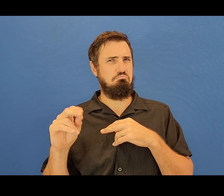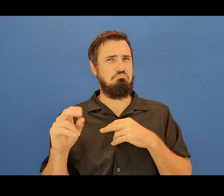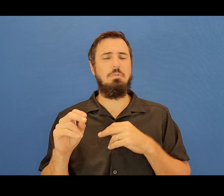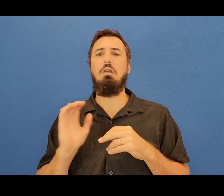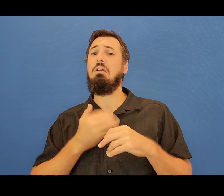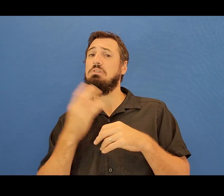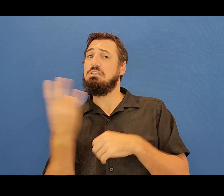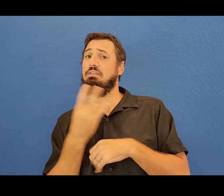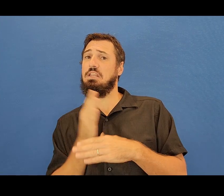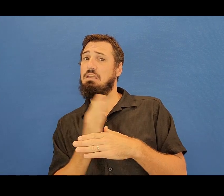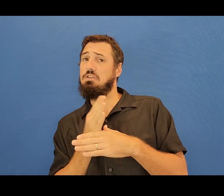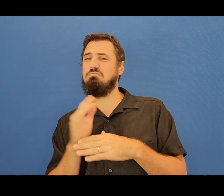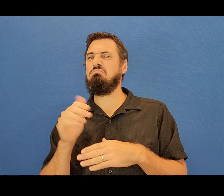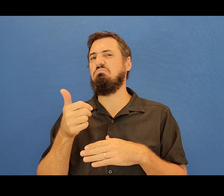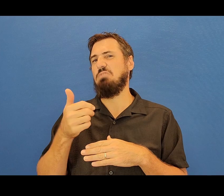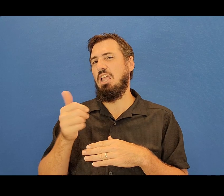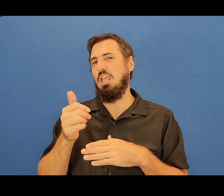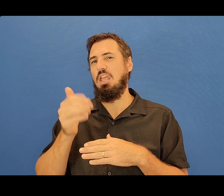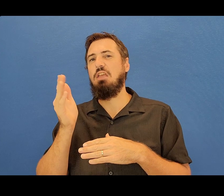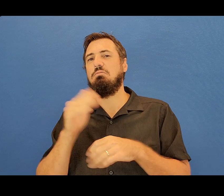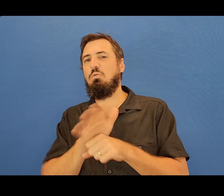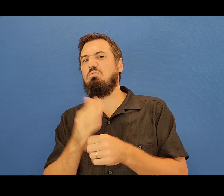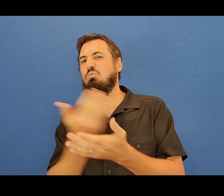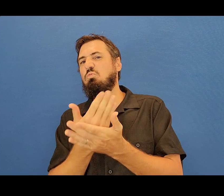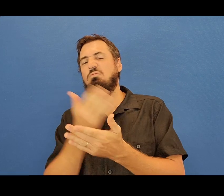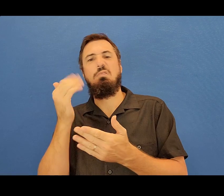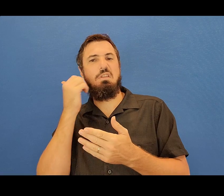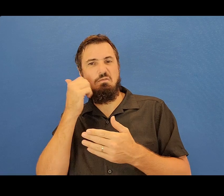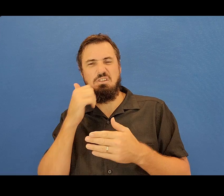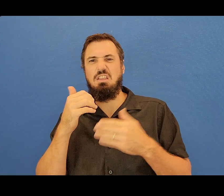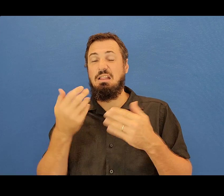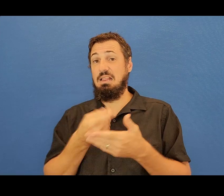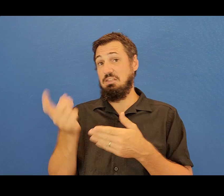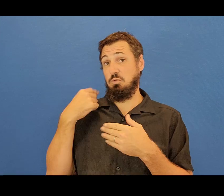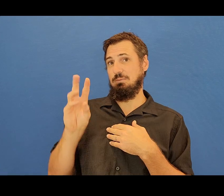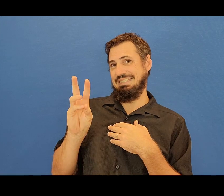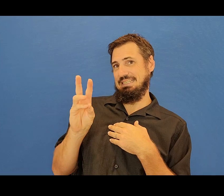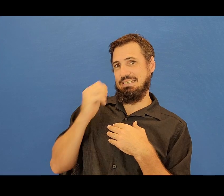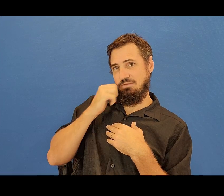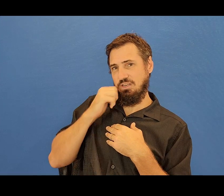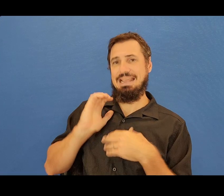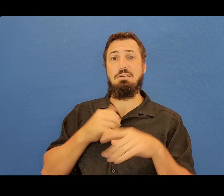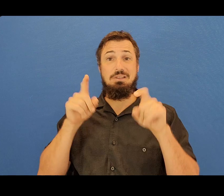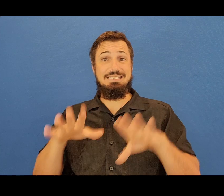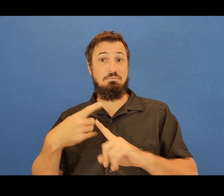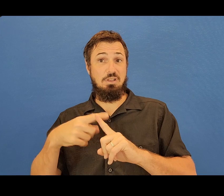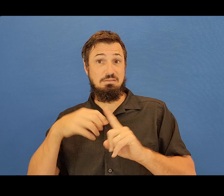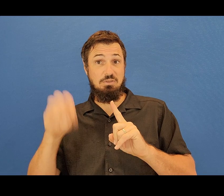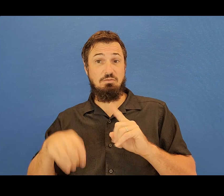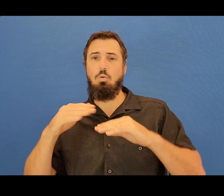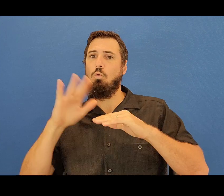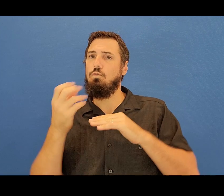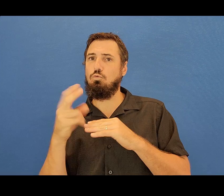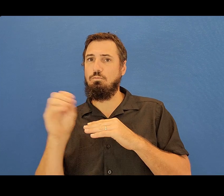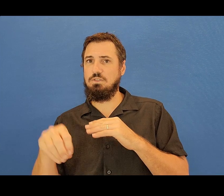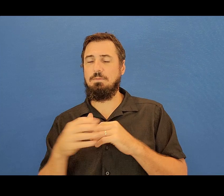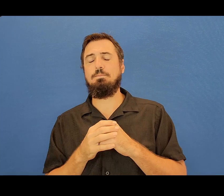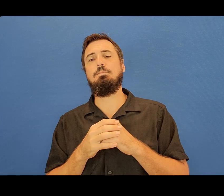Our seven-day case average is now 10 cases a day – up from six cases a day last week. Our test positivity rate is now over 12 percent